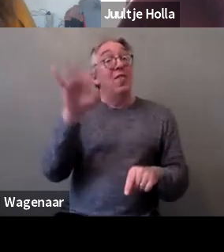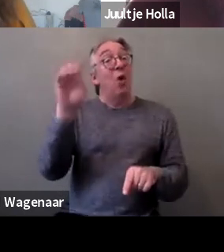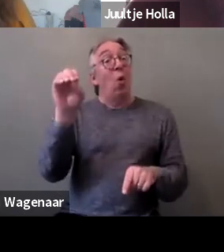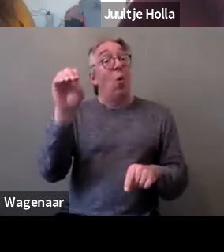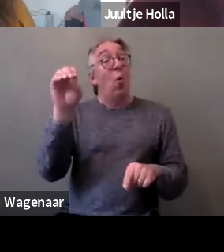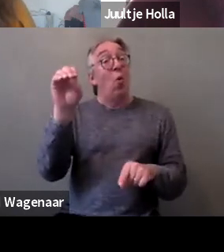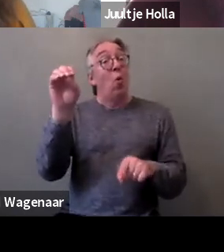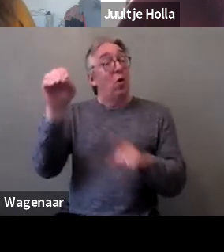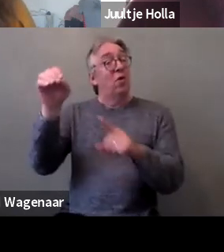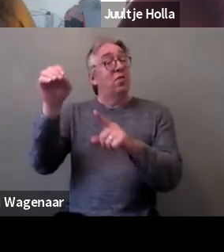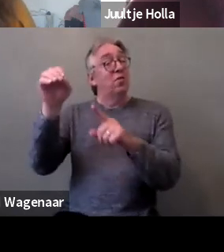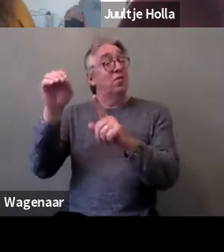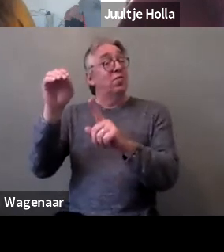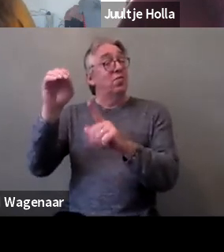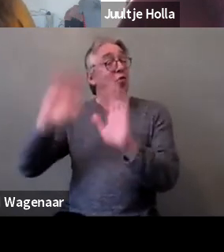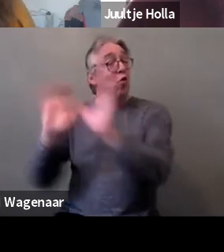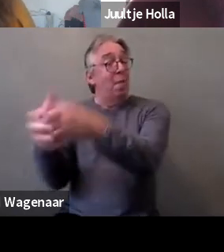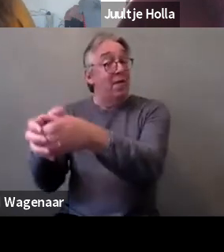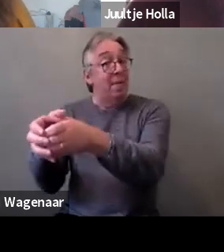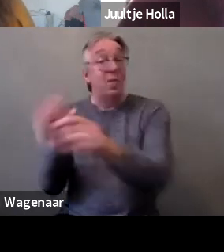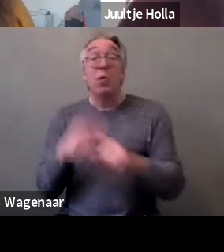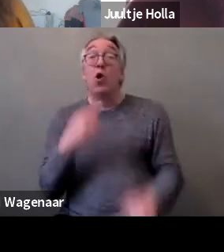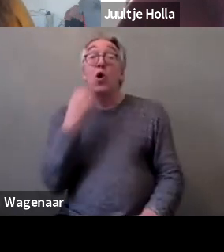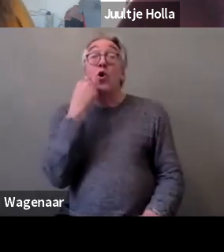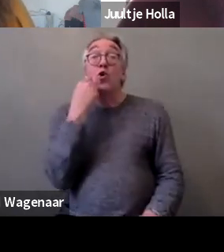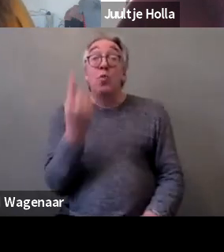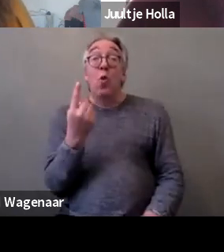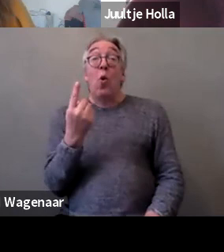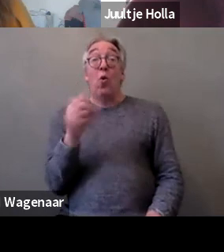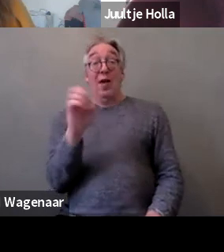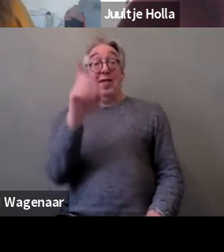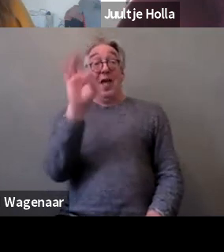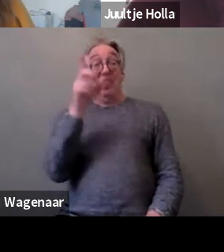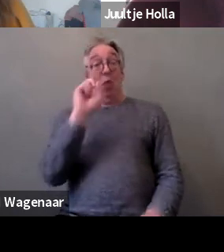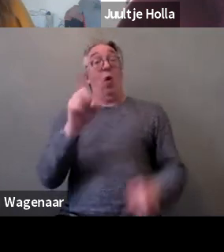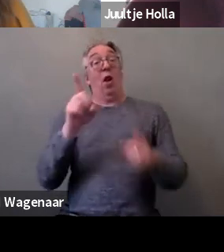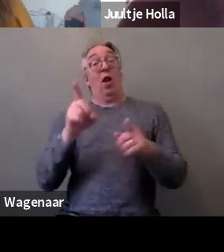Tomorrow EDF will launch specific pages on the Istanbul Convention